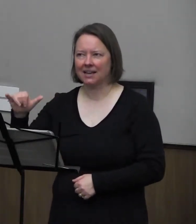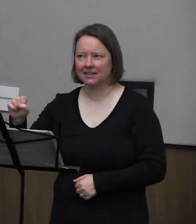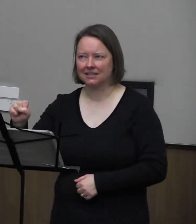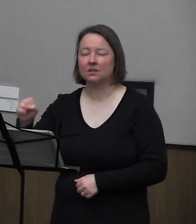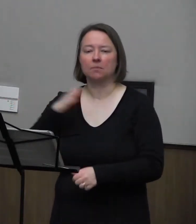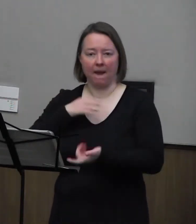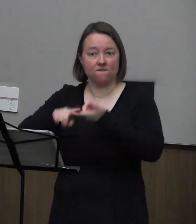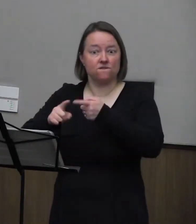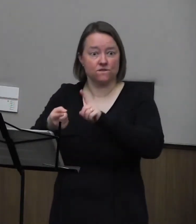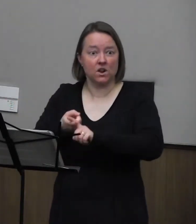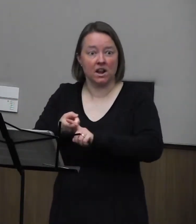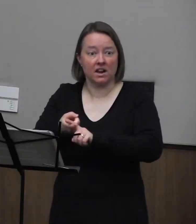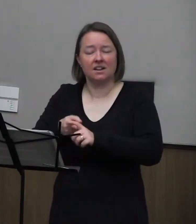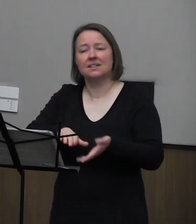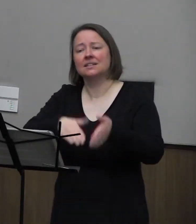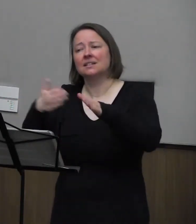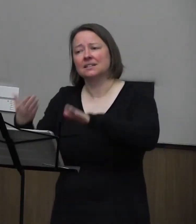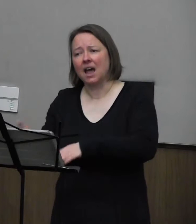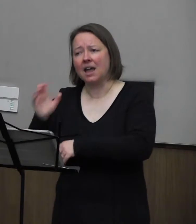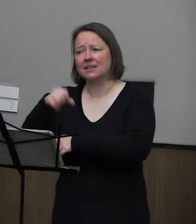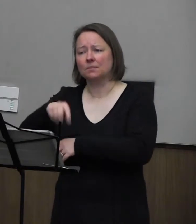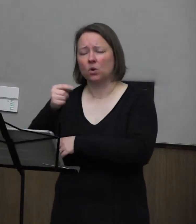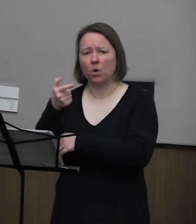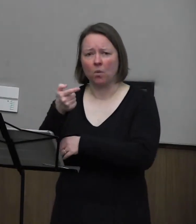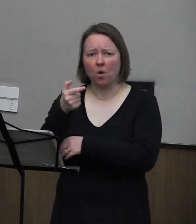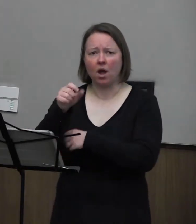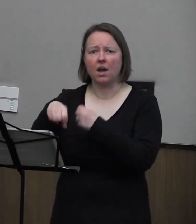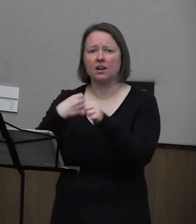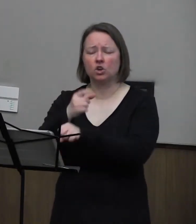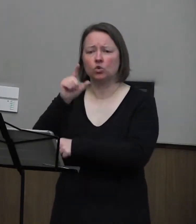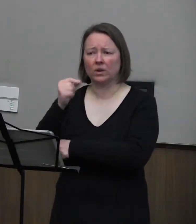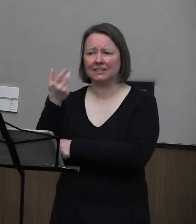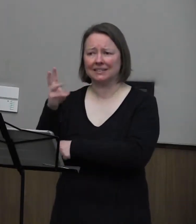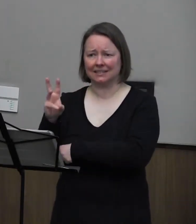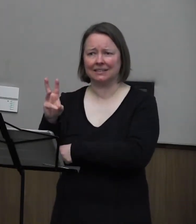She died on September 21st, 2016,